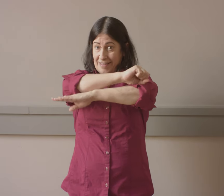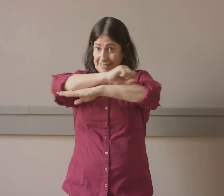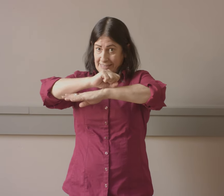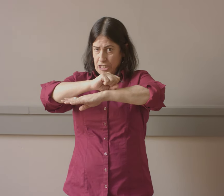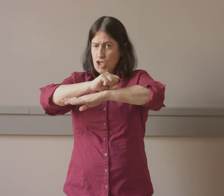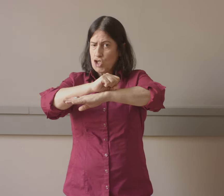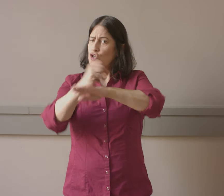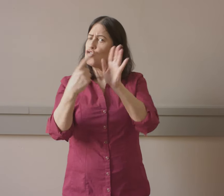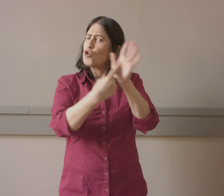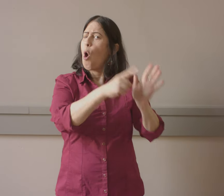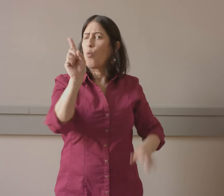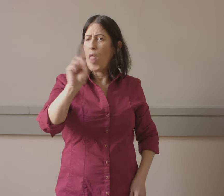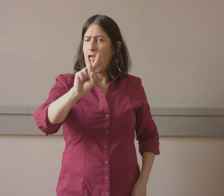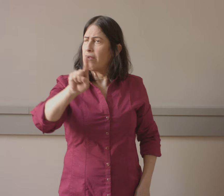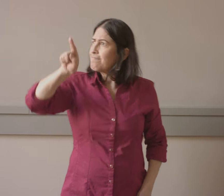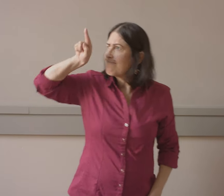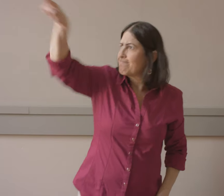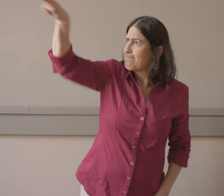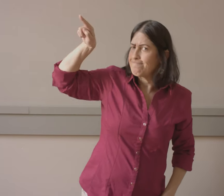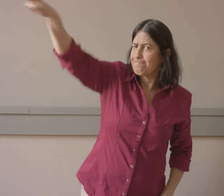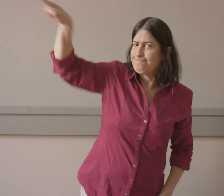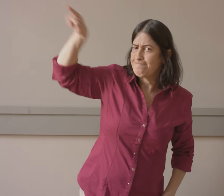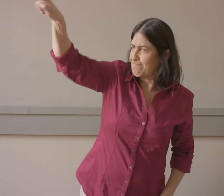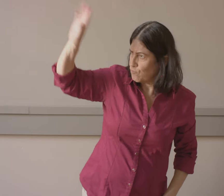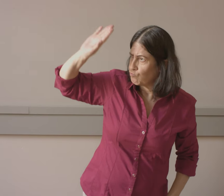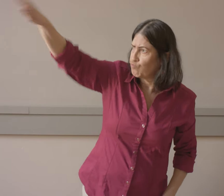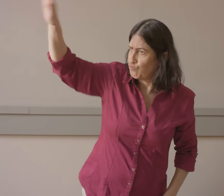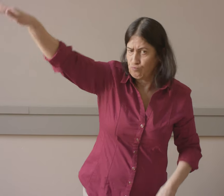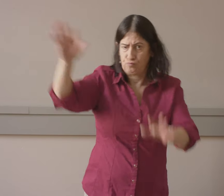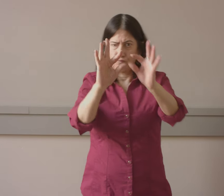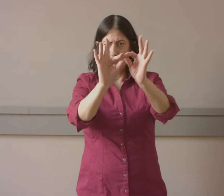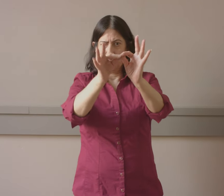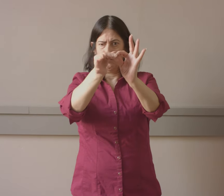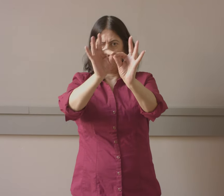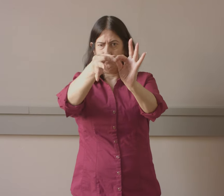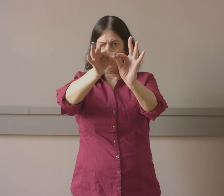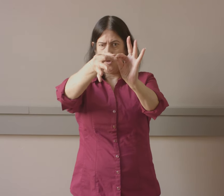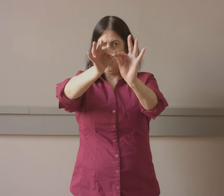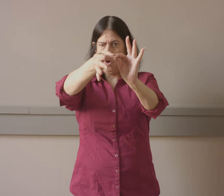interpreter on a stage, you can show them where by pointing. This is the sign for